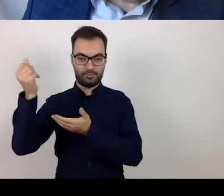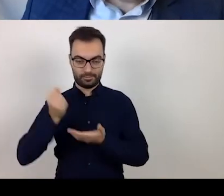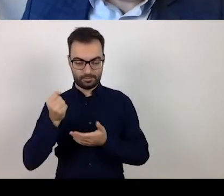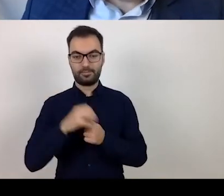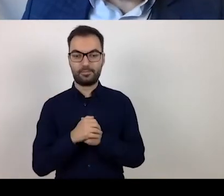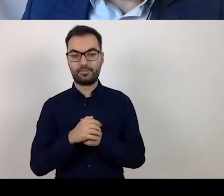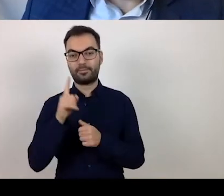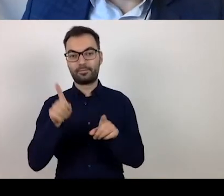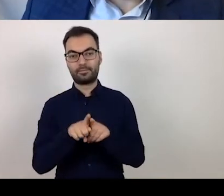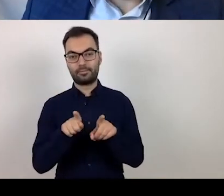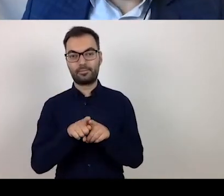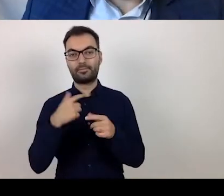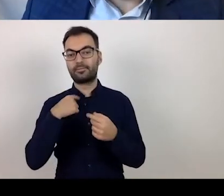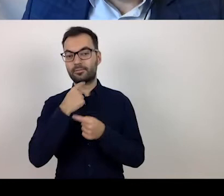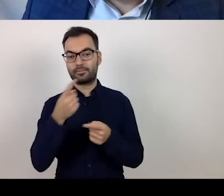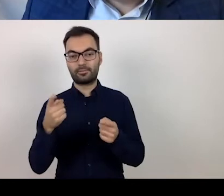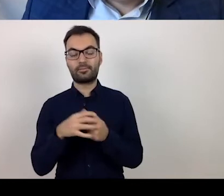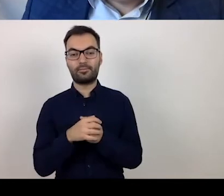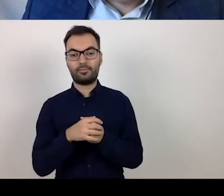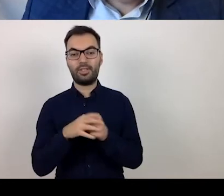Let me stress the time frame.